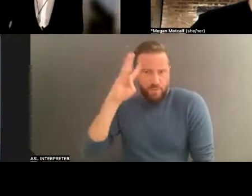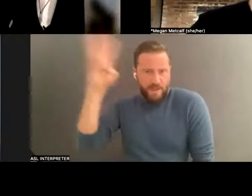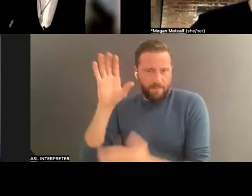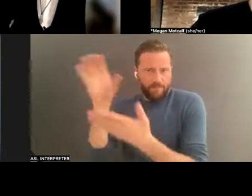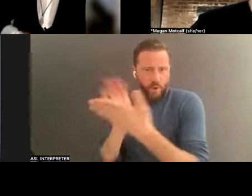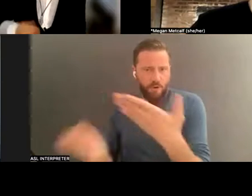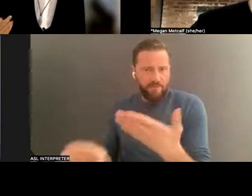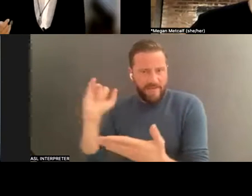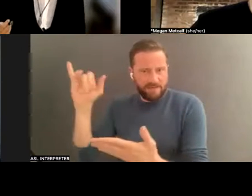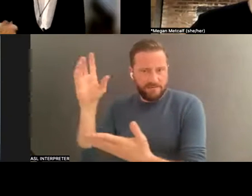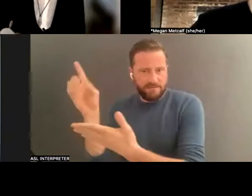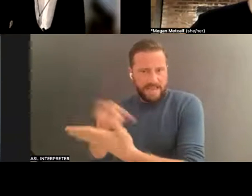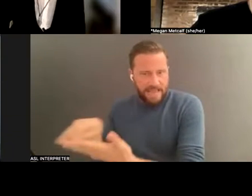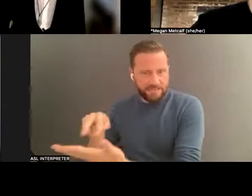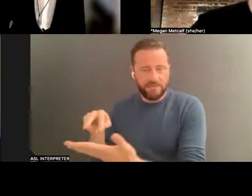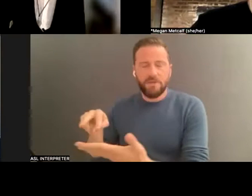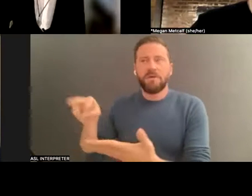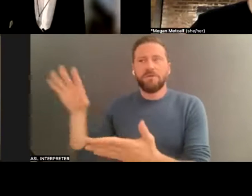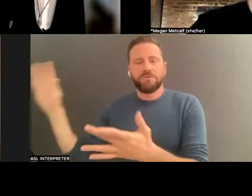to contact you because you made the piece, made the dance.